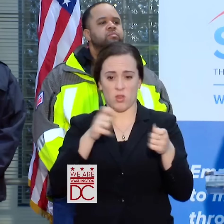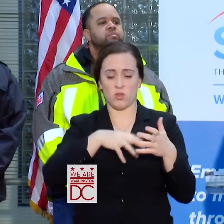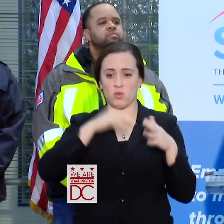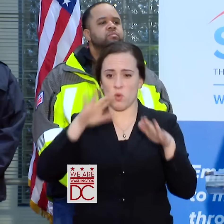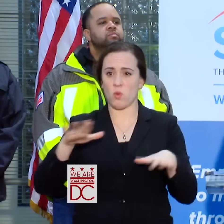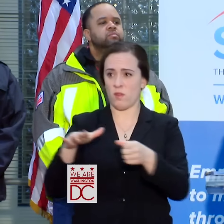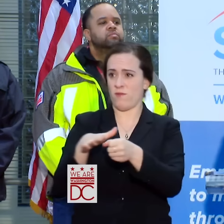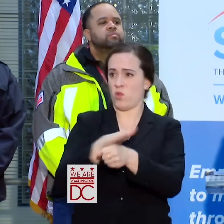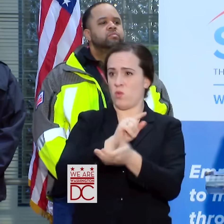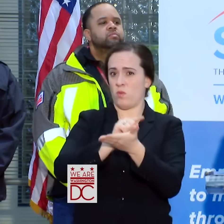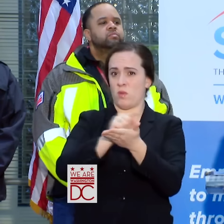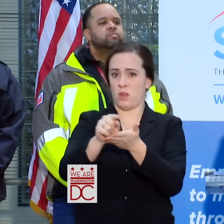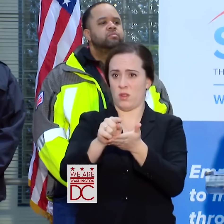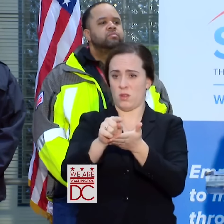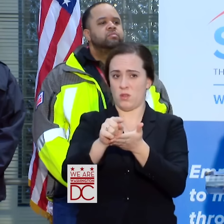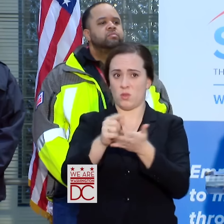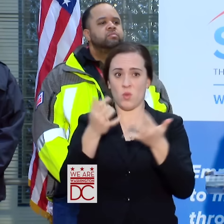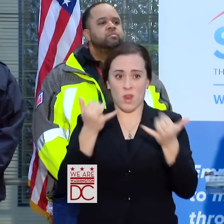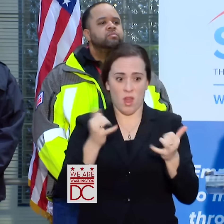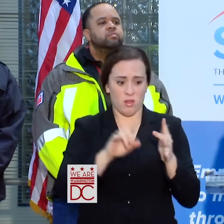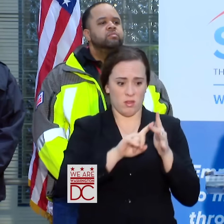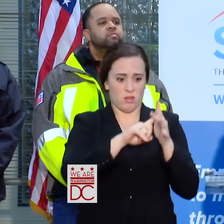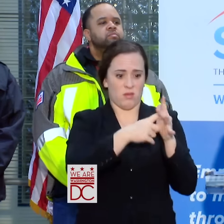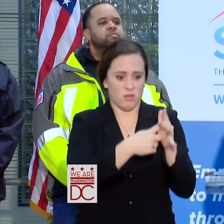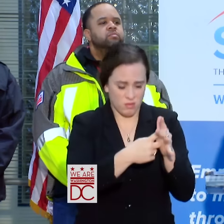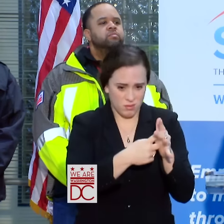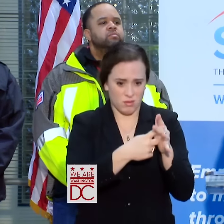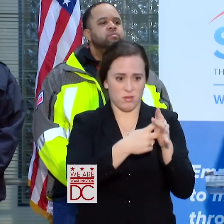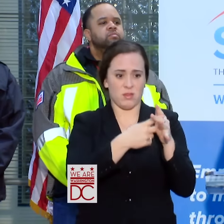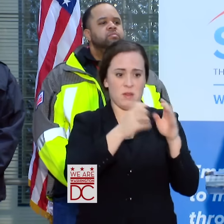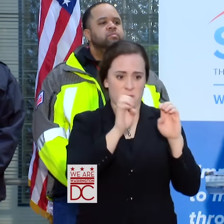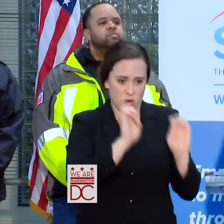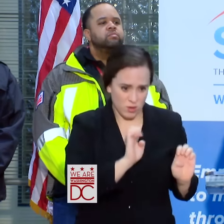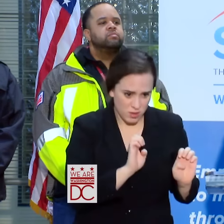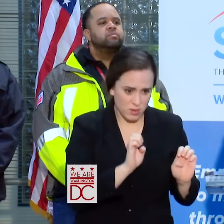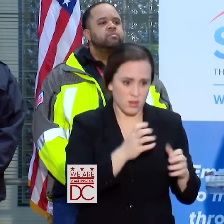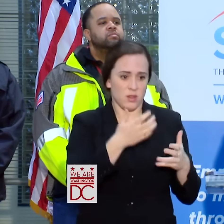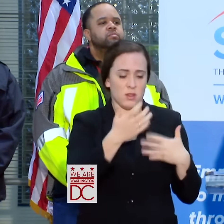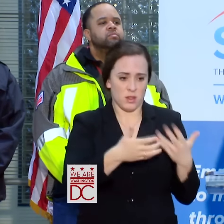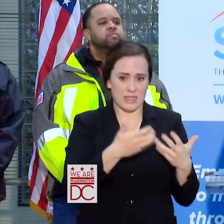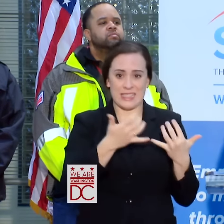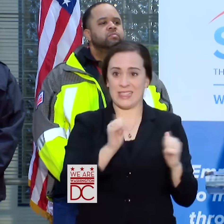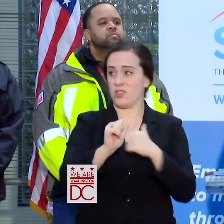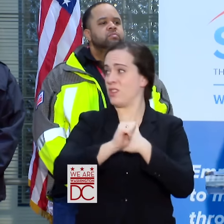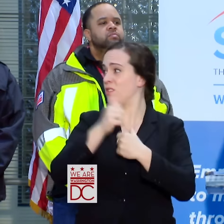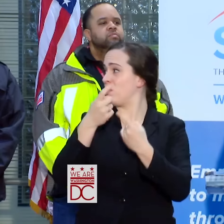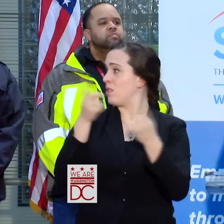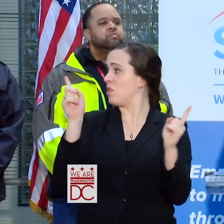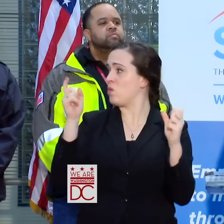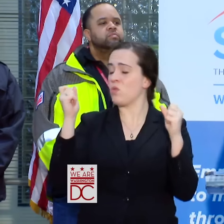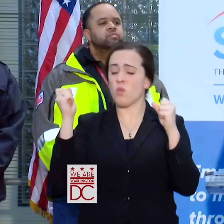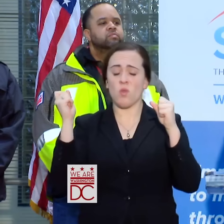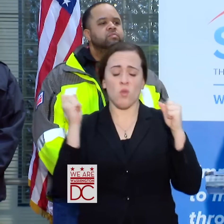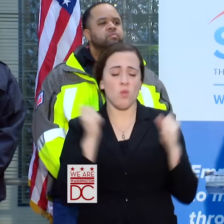SO AGAIN, WE ARE IN THE EMERGENT PHASE RIGHT NOW. IT IS STILL DANGEROUS OUTSIDE. IT'S COLD. THE WIND IS BLOWING.